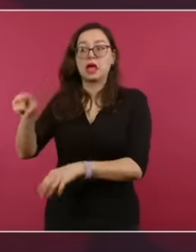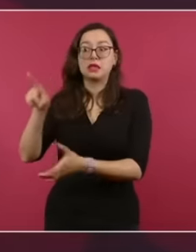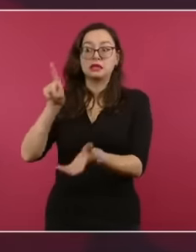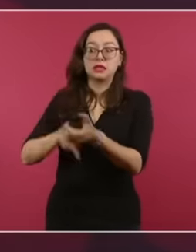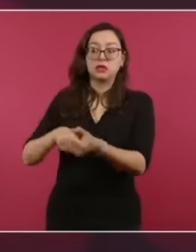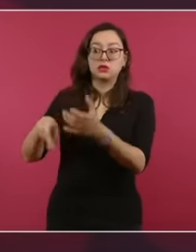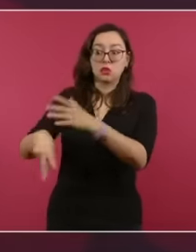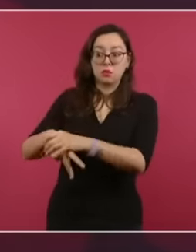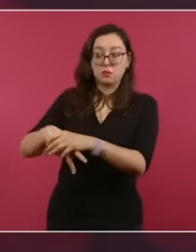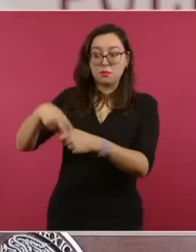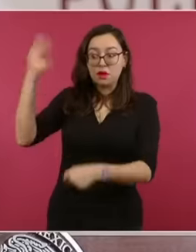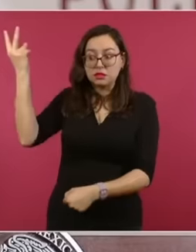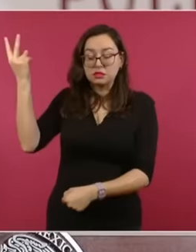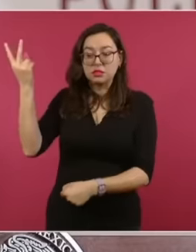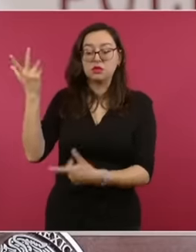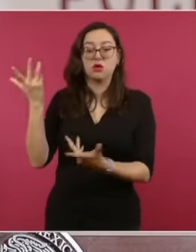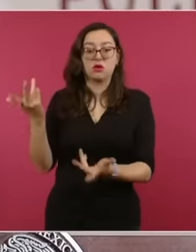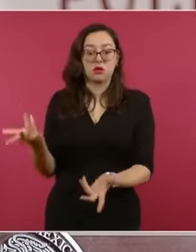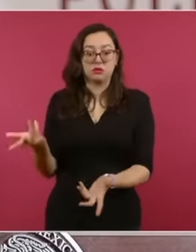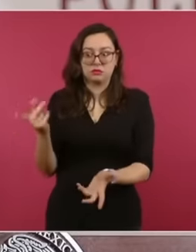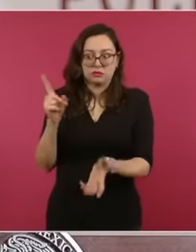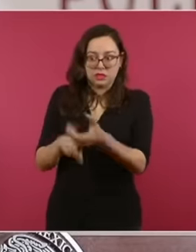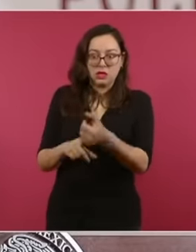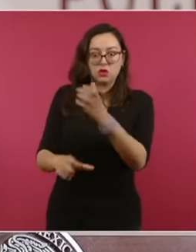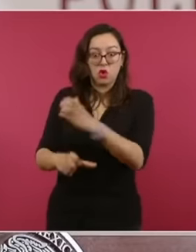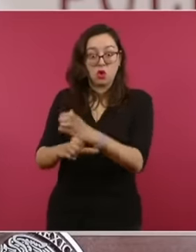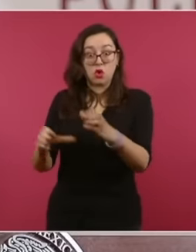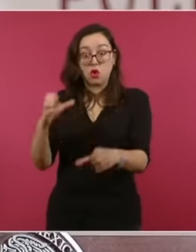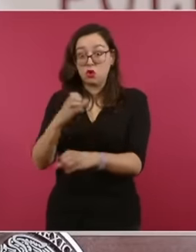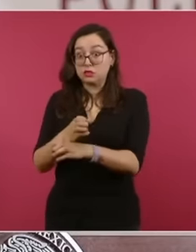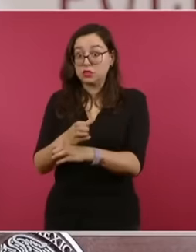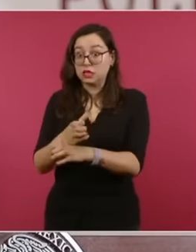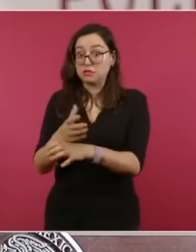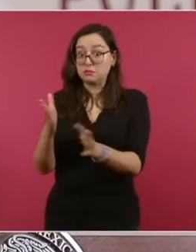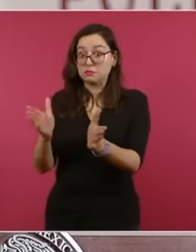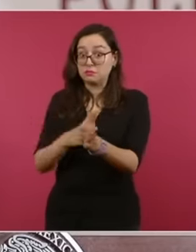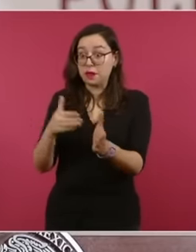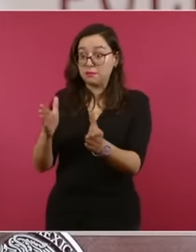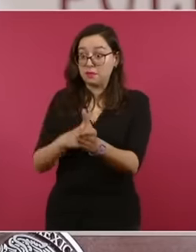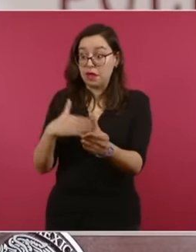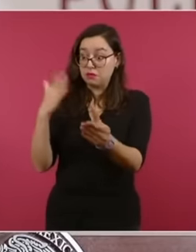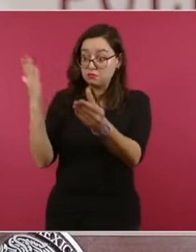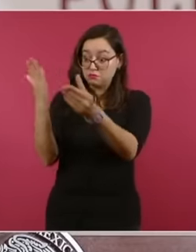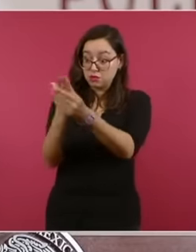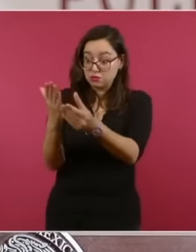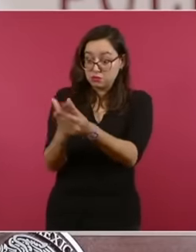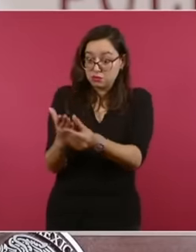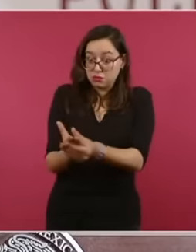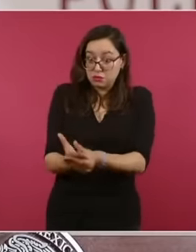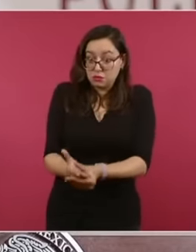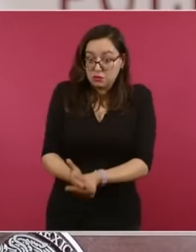its files it is of the greatest importance that the court orders that Ecuador is obliged to respect